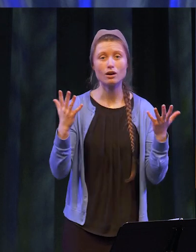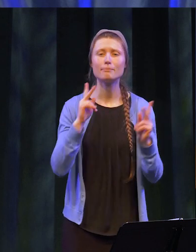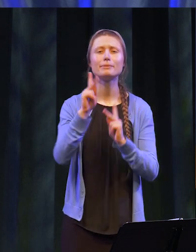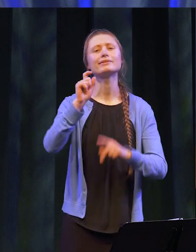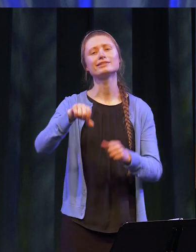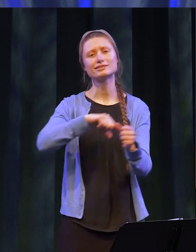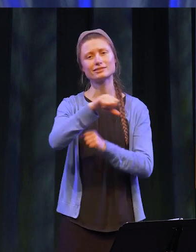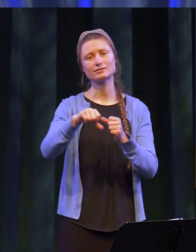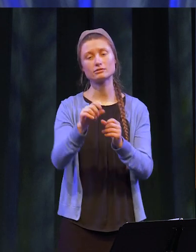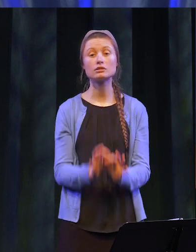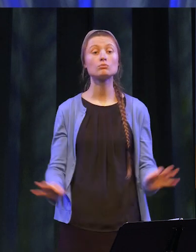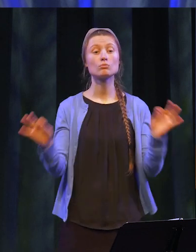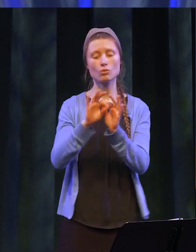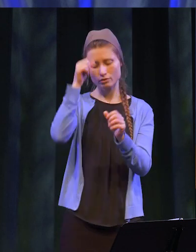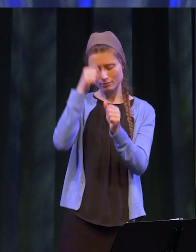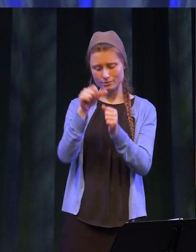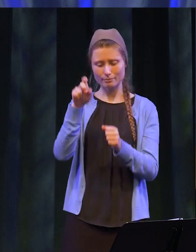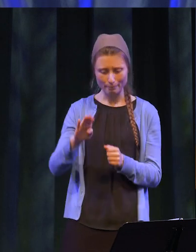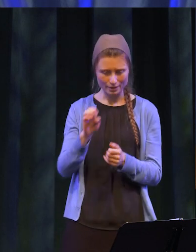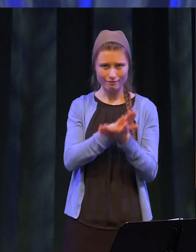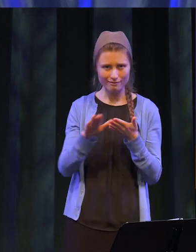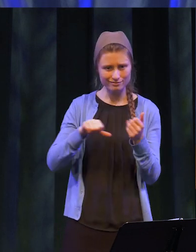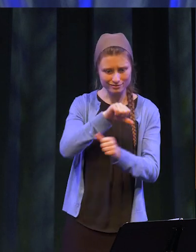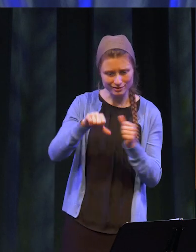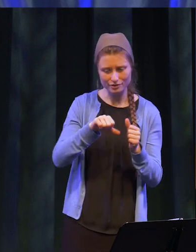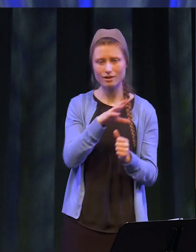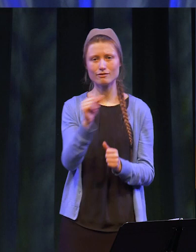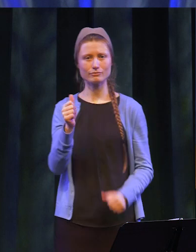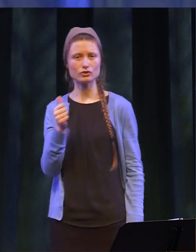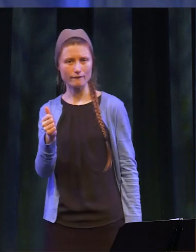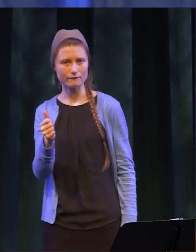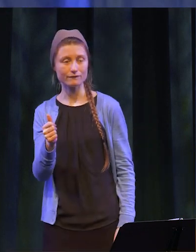has been an important reminder for all of us to be kind to ourselves and each other.